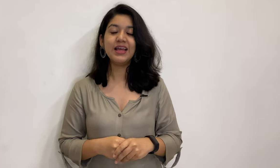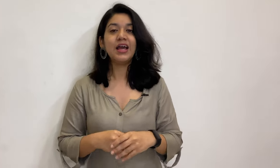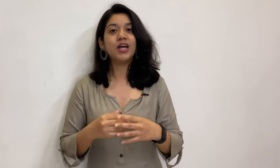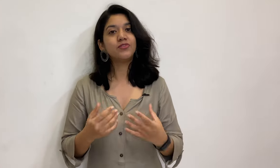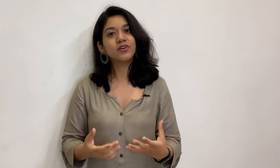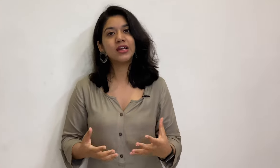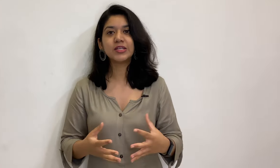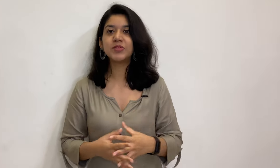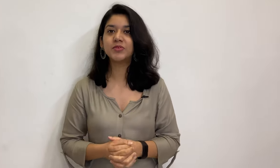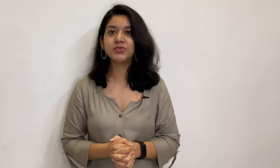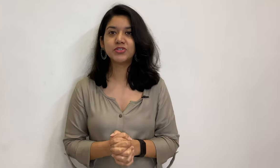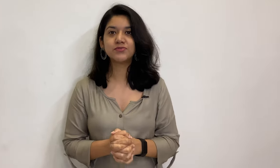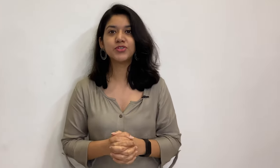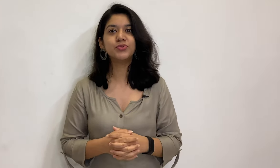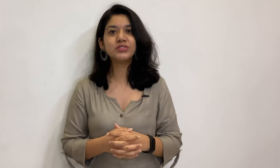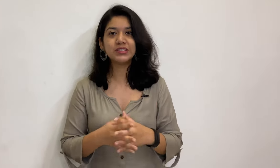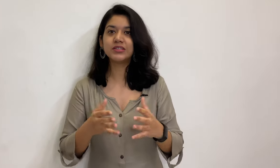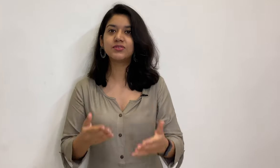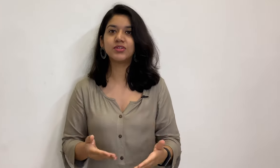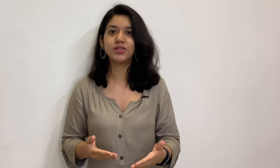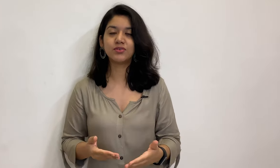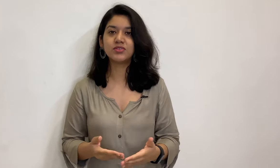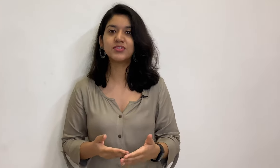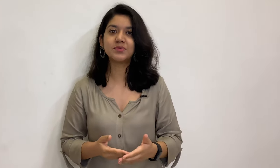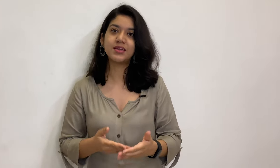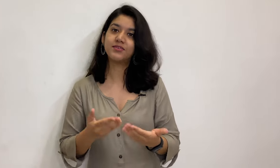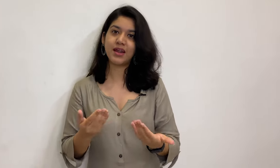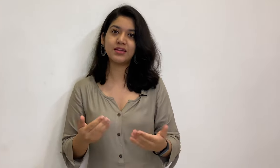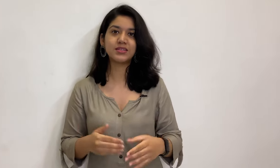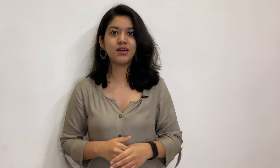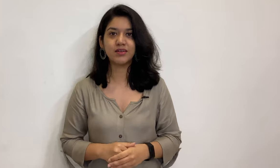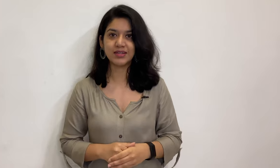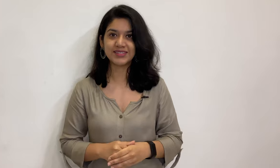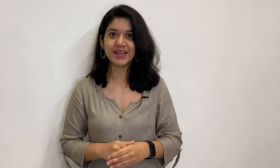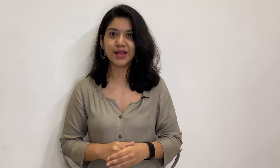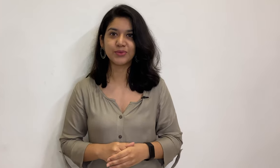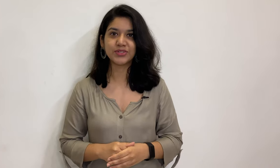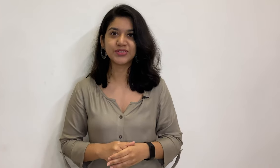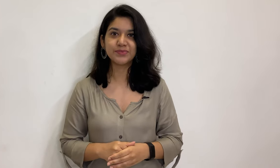and for granting me permission for using these videos to spread awareness around Indian Sign Language